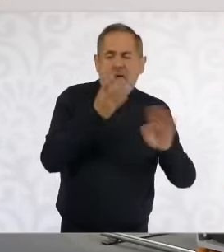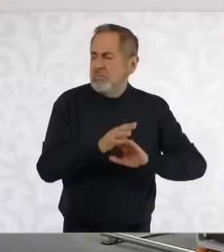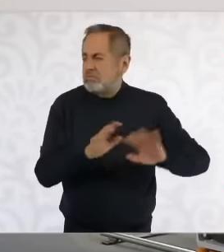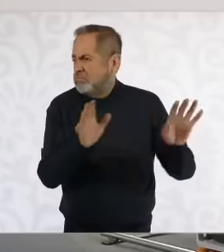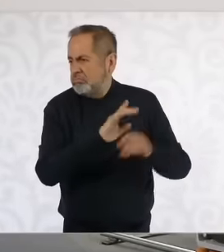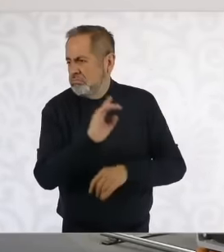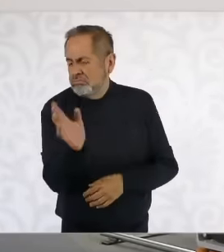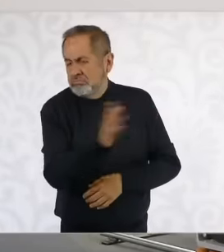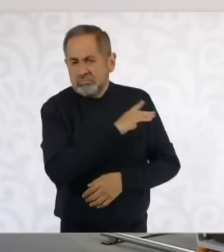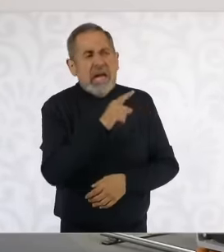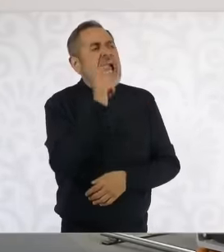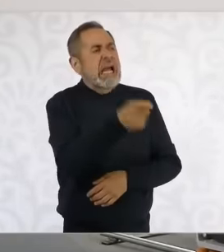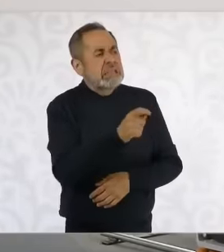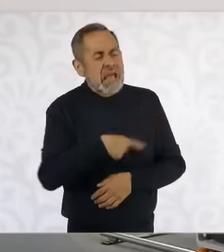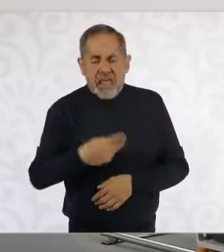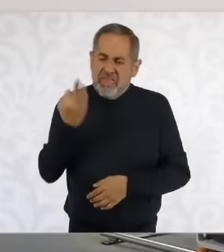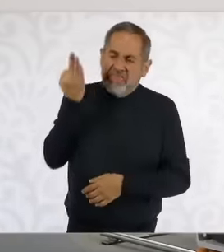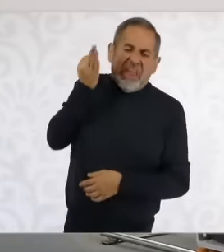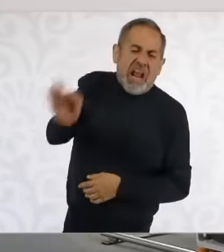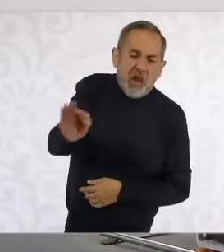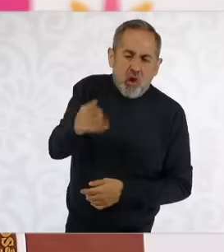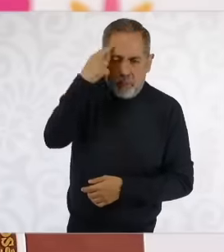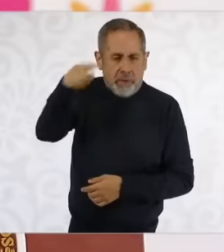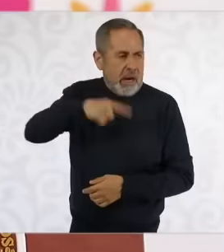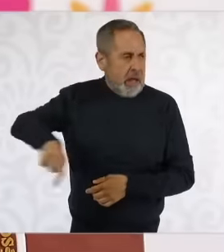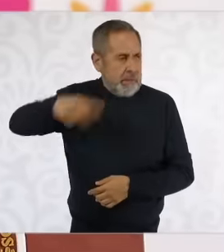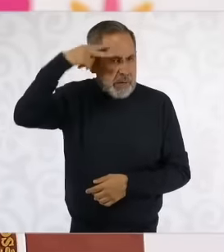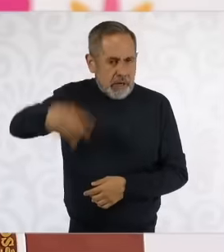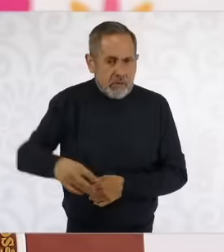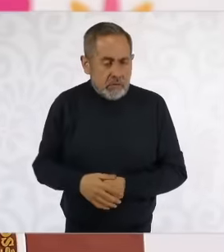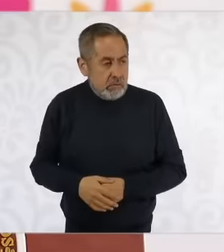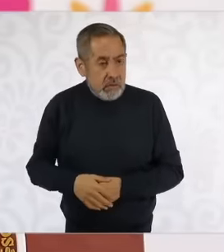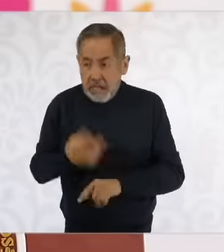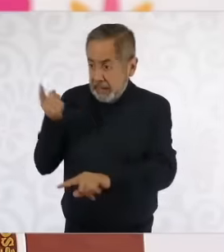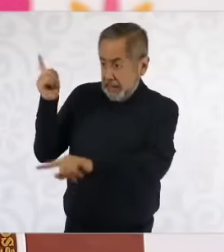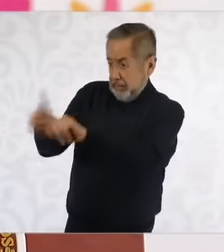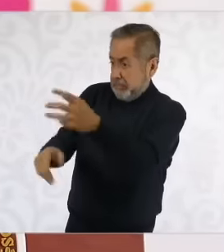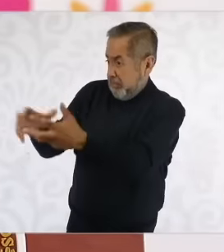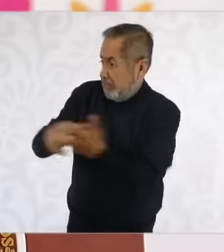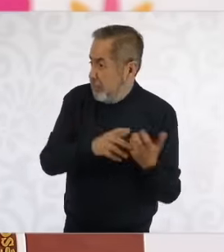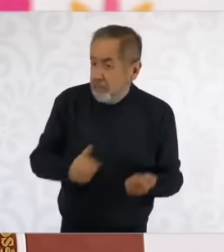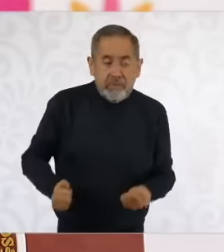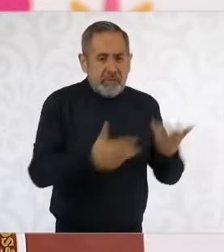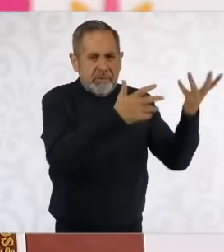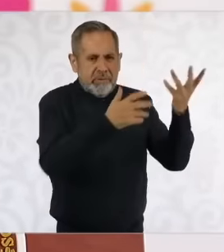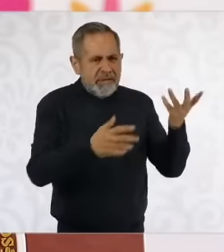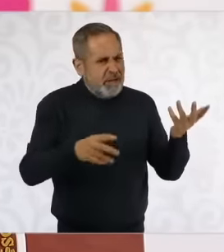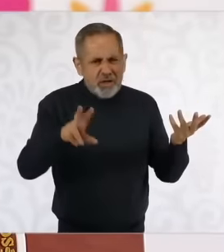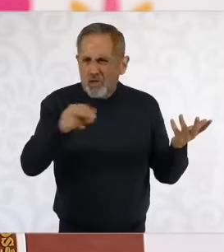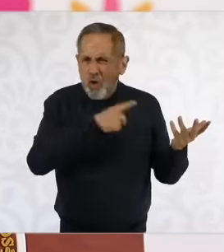They are treason to the country. Industrializing the country does not imply a public auction of